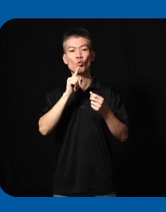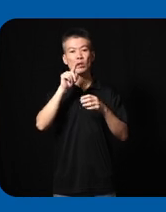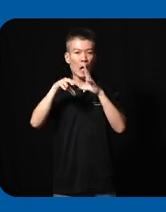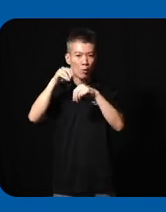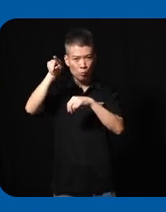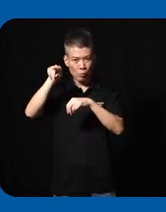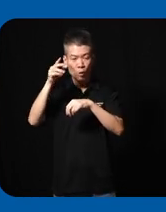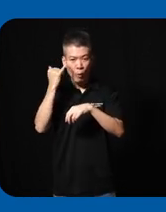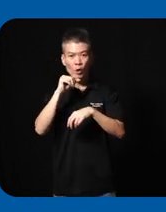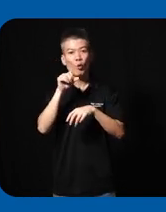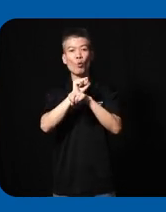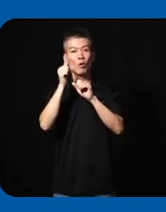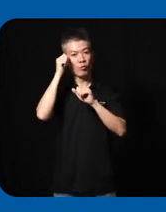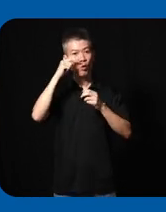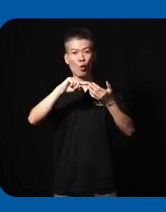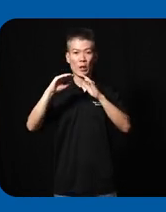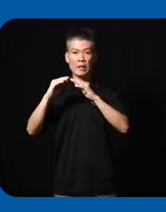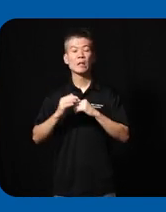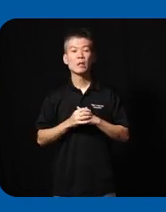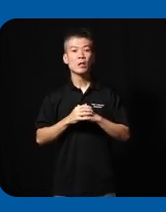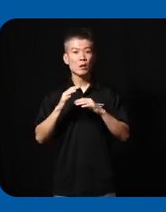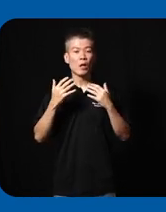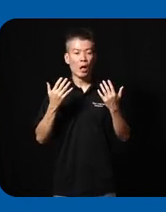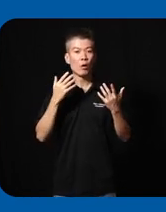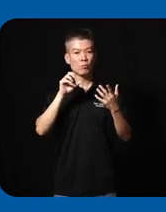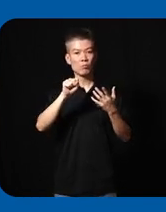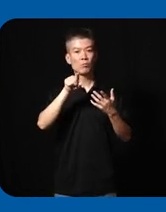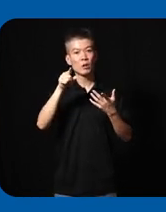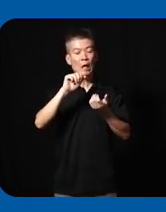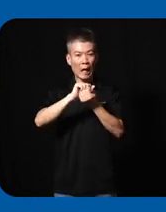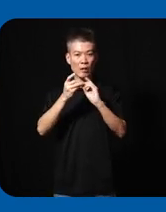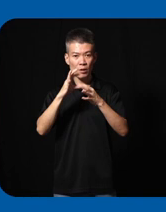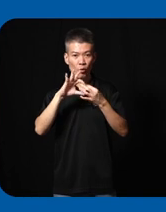there and why don't they work for the community and how could they adapt some of these ideas